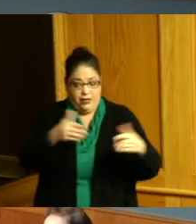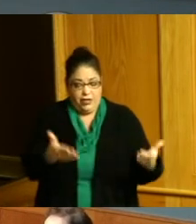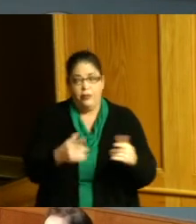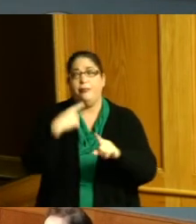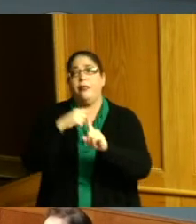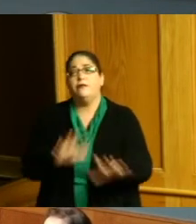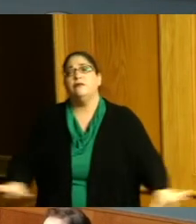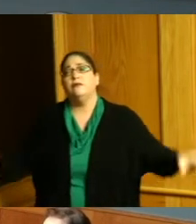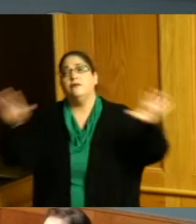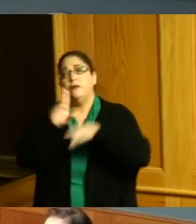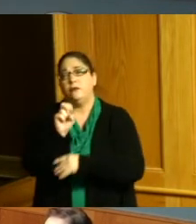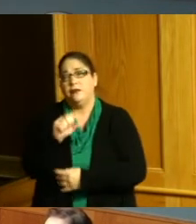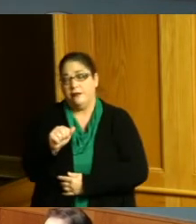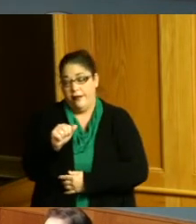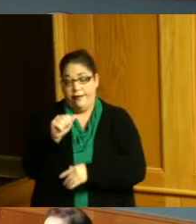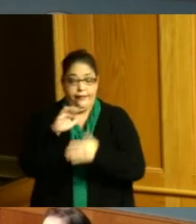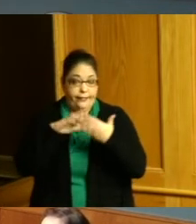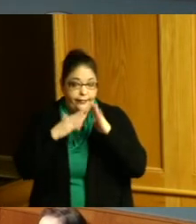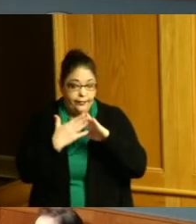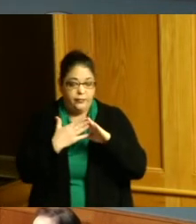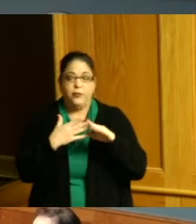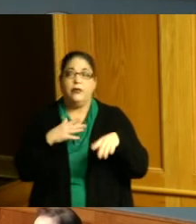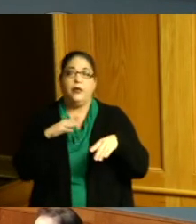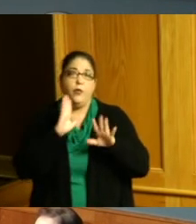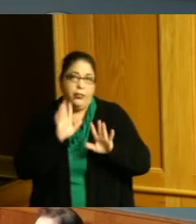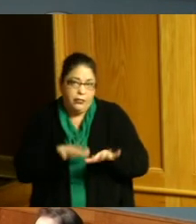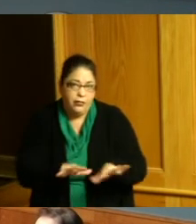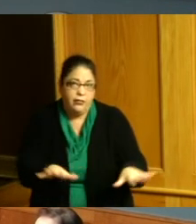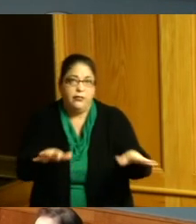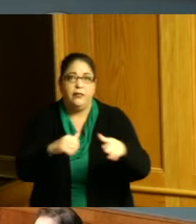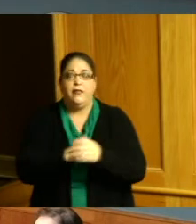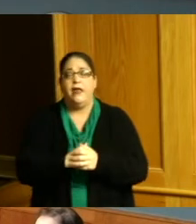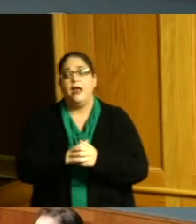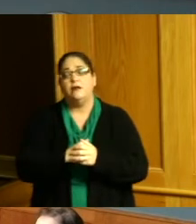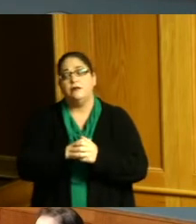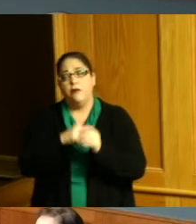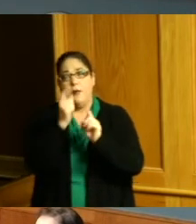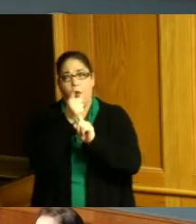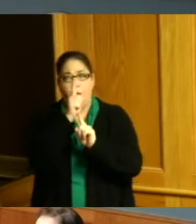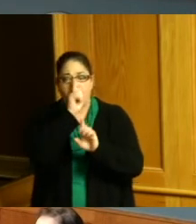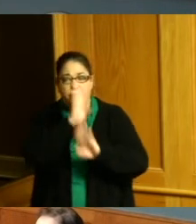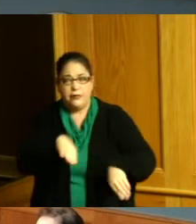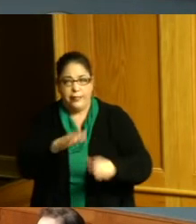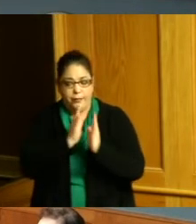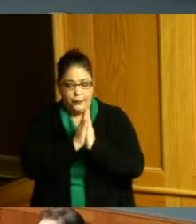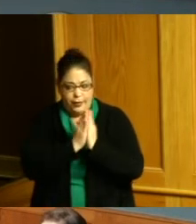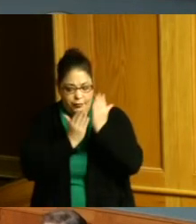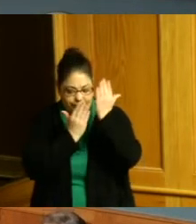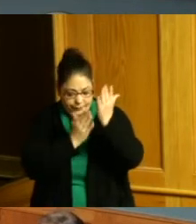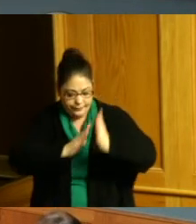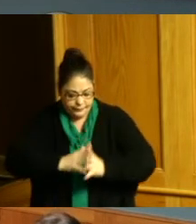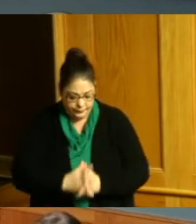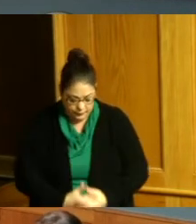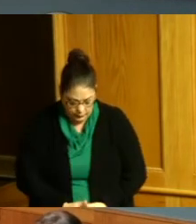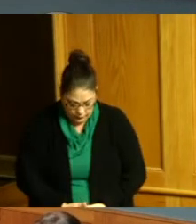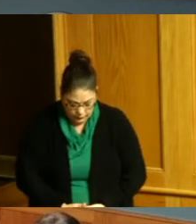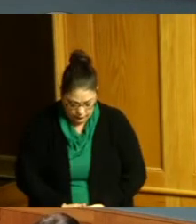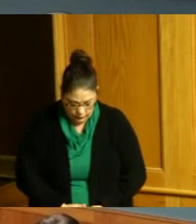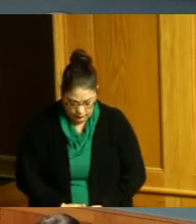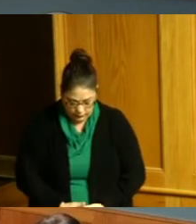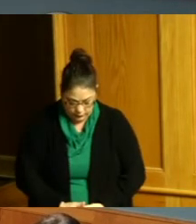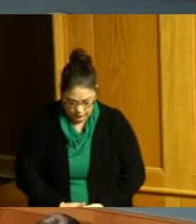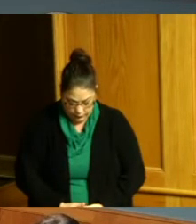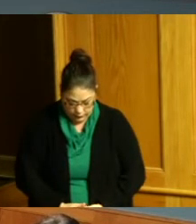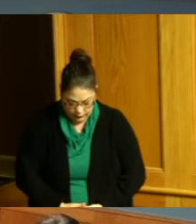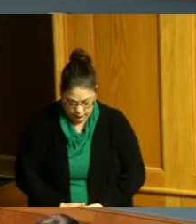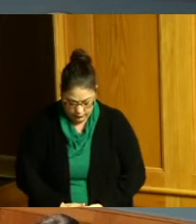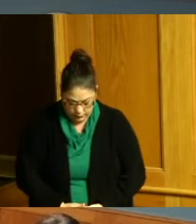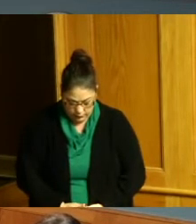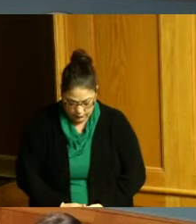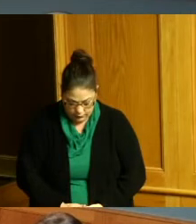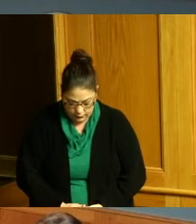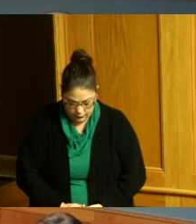as the numbers continue to increase so one moment for silent prayer